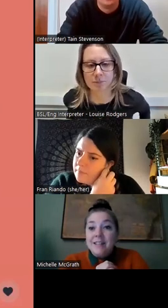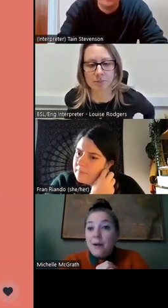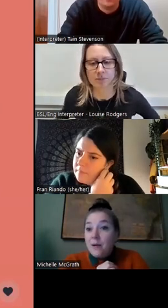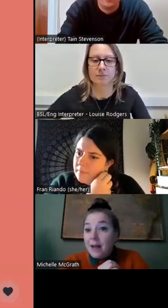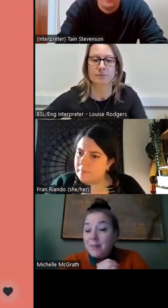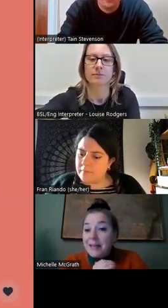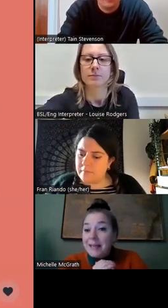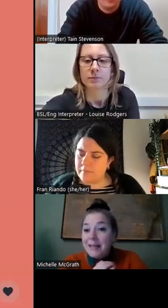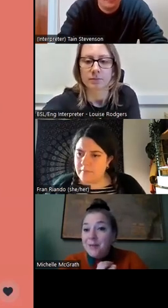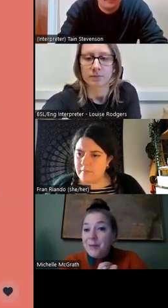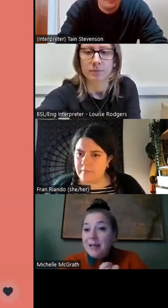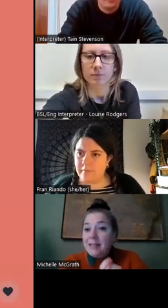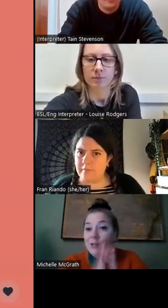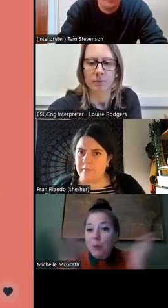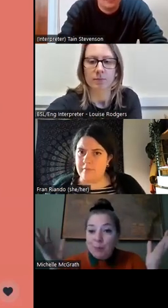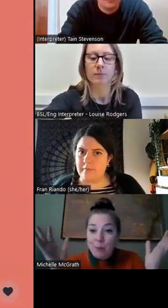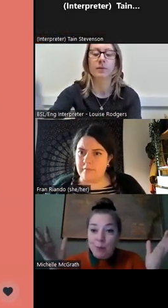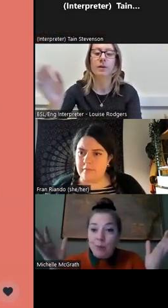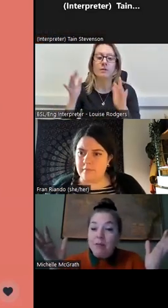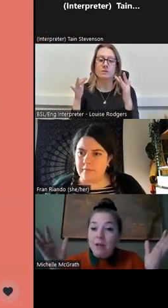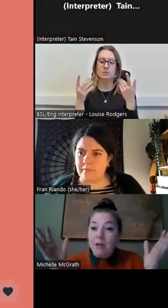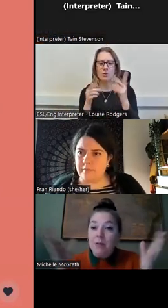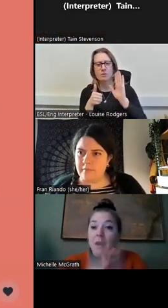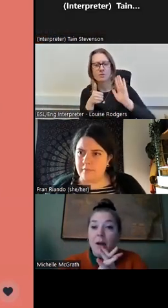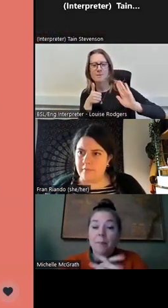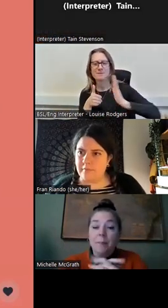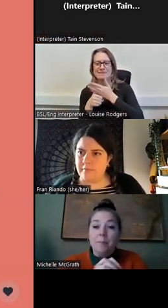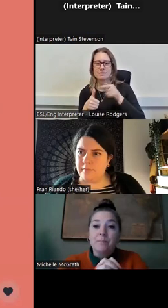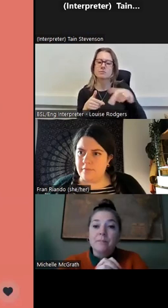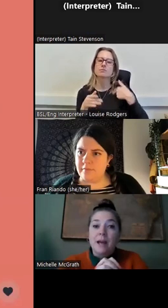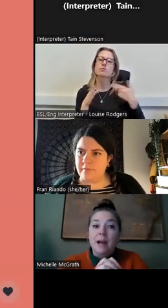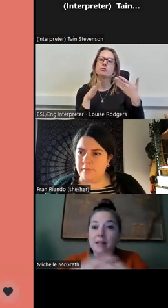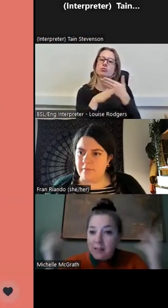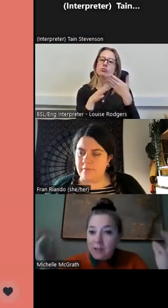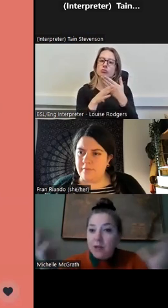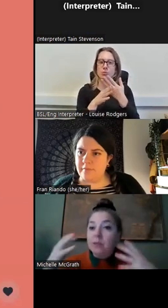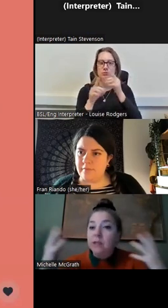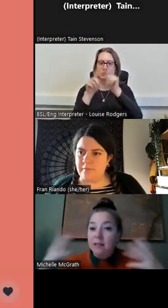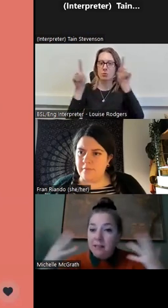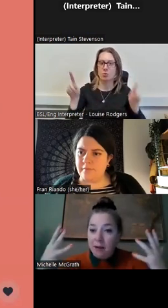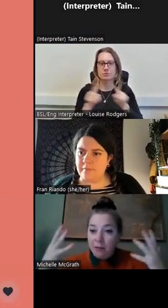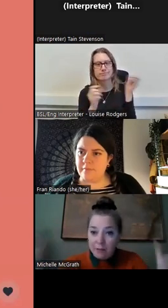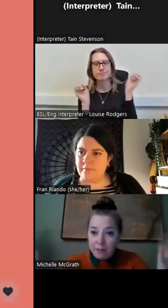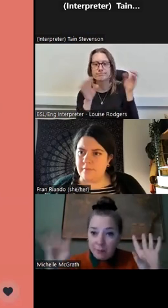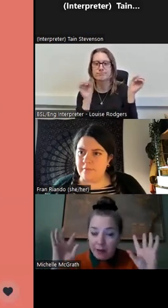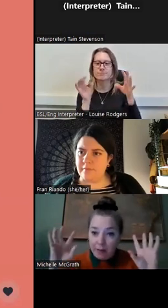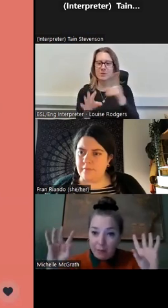At the beginning, we did a jobs board with you, and I said we do that because it's helpful for us to